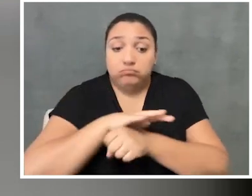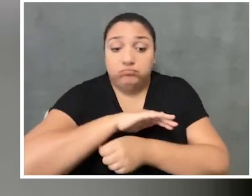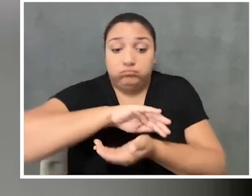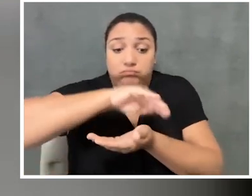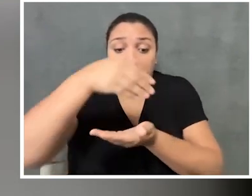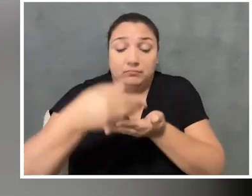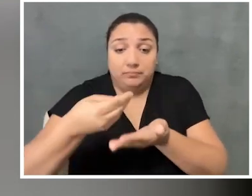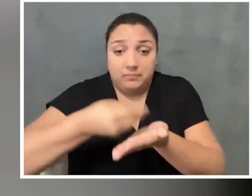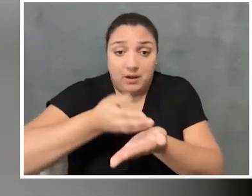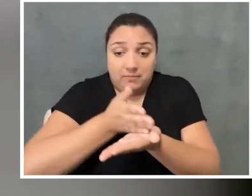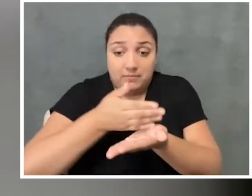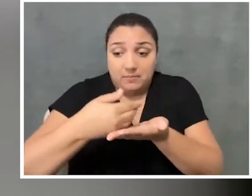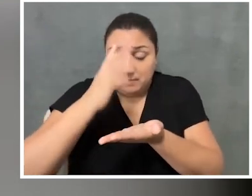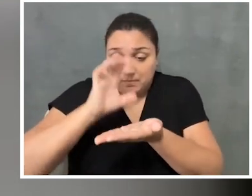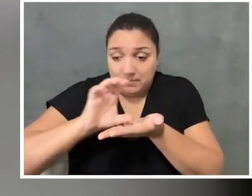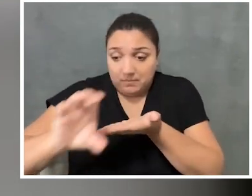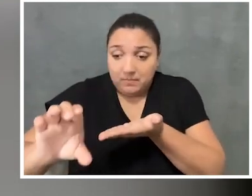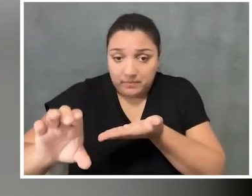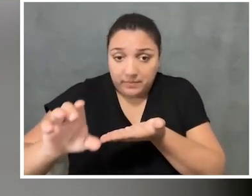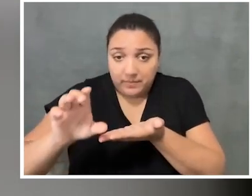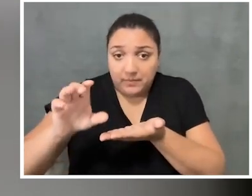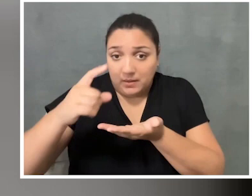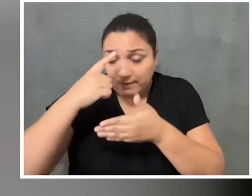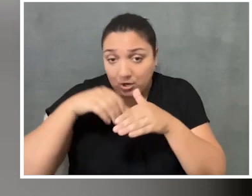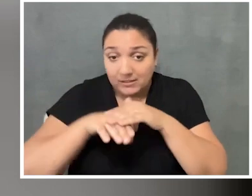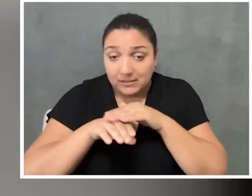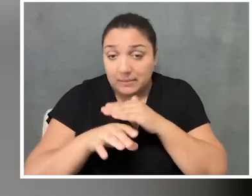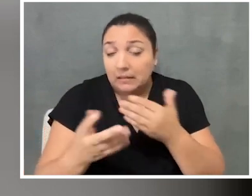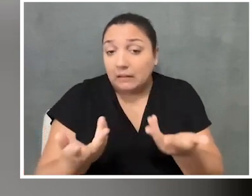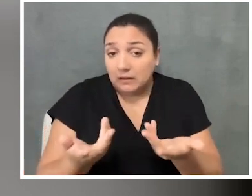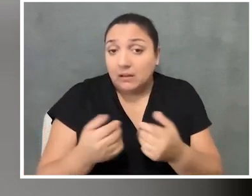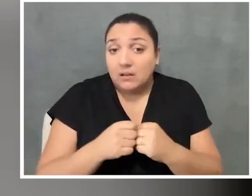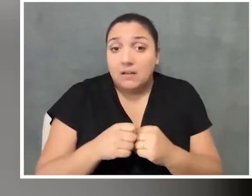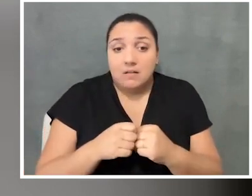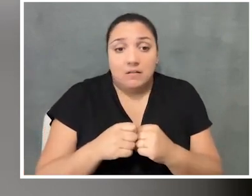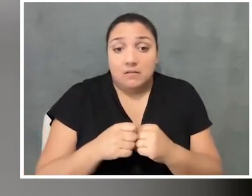to accessibility, like that, I think, just from the baseline,